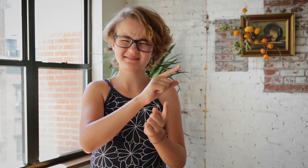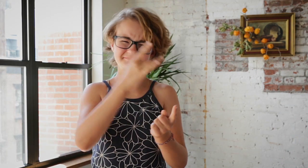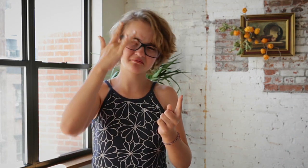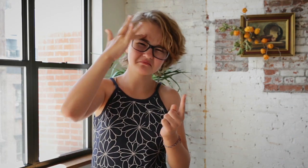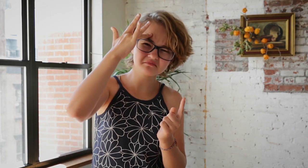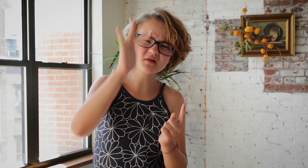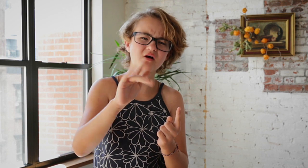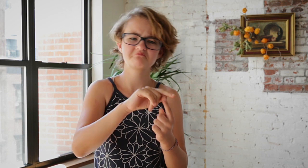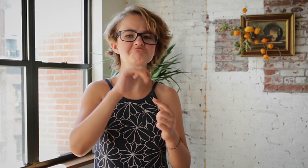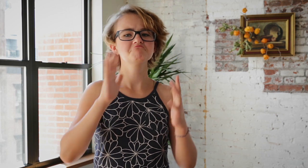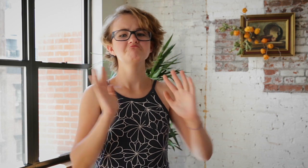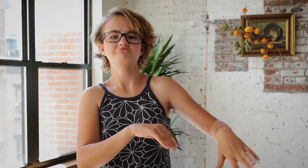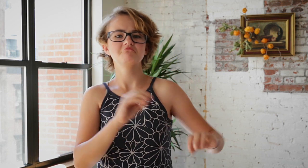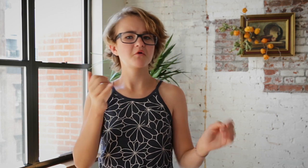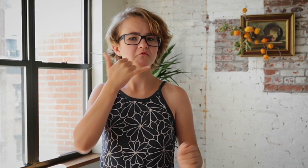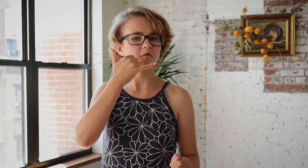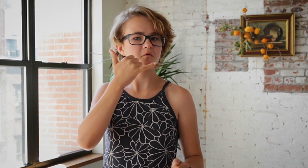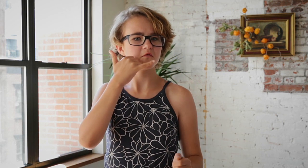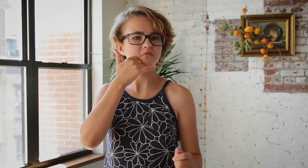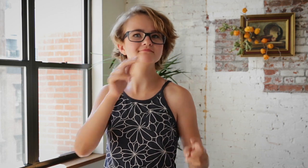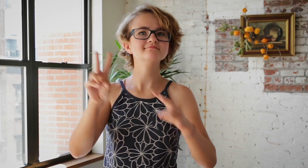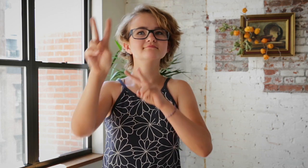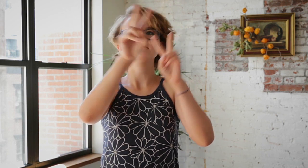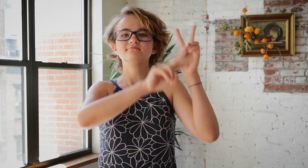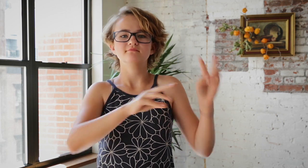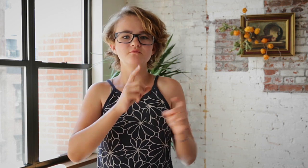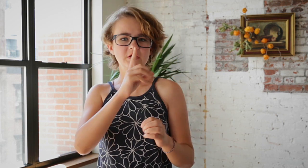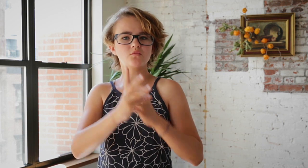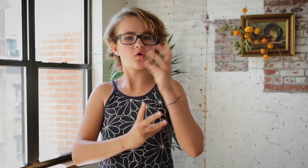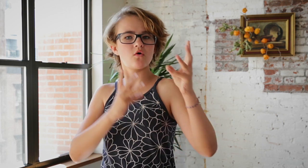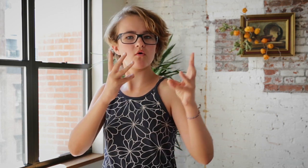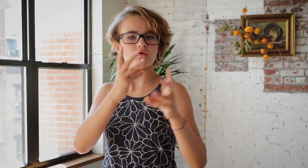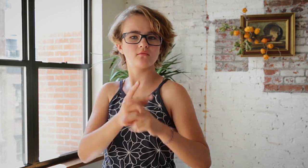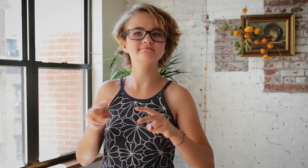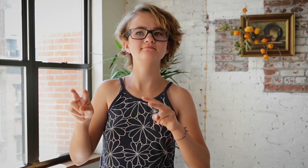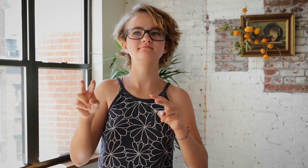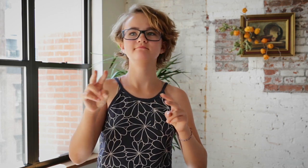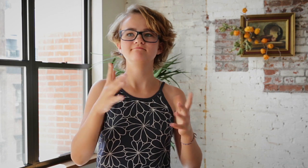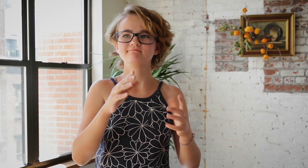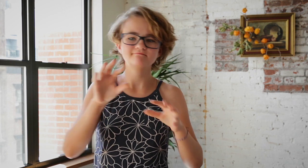He's done away with phones. Instead, he observes the world.